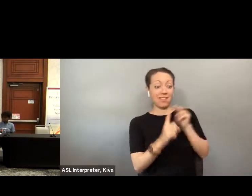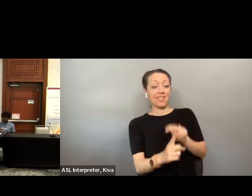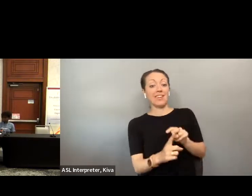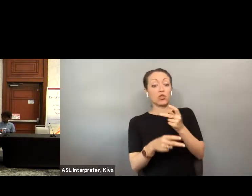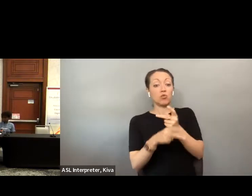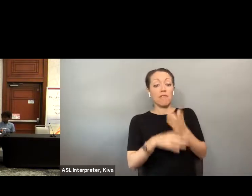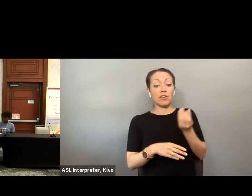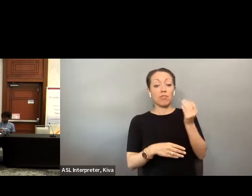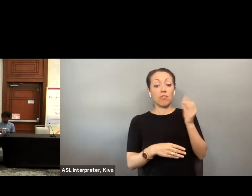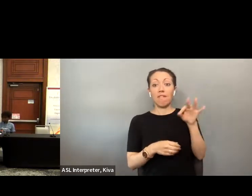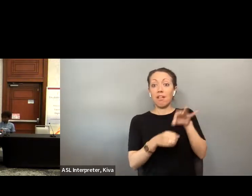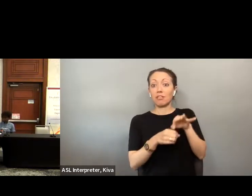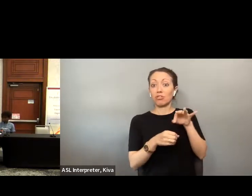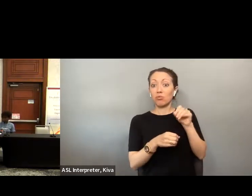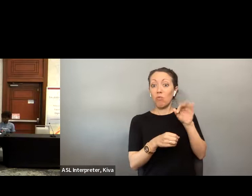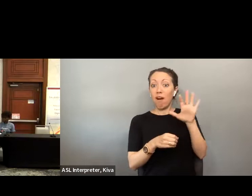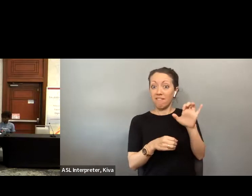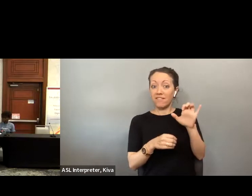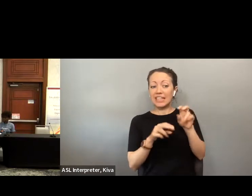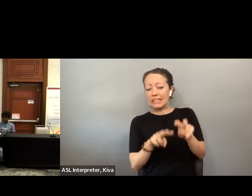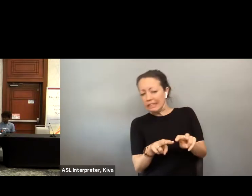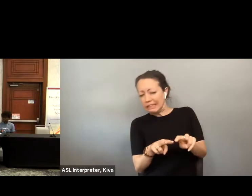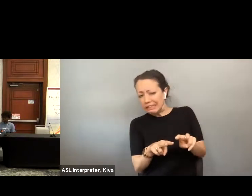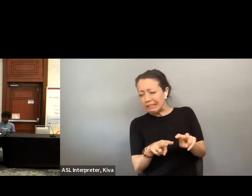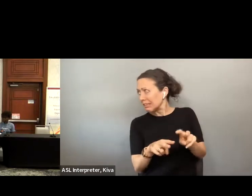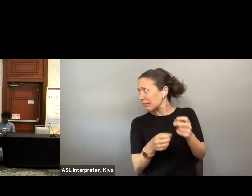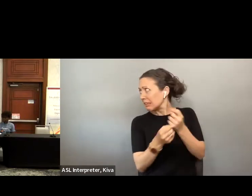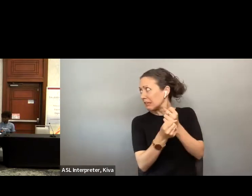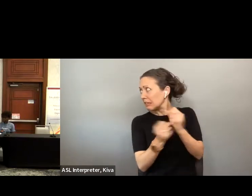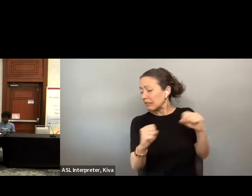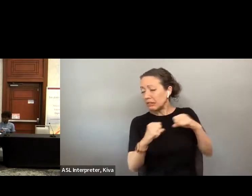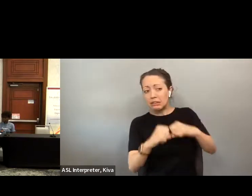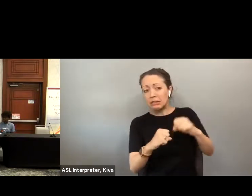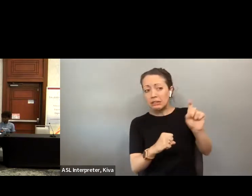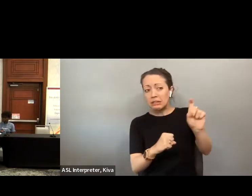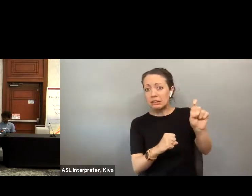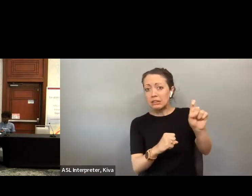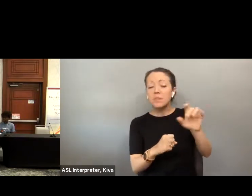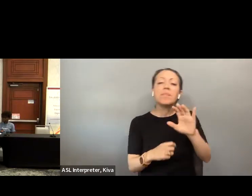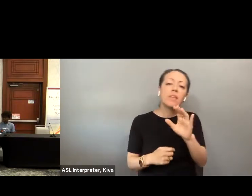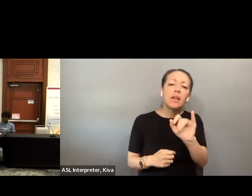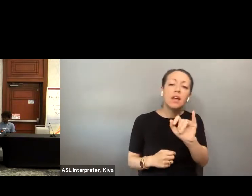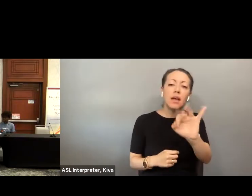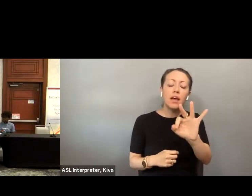accessible technology for voting by mail, and that is the the balance that we need to have between accessibility, which is a great thing, but also security, though talking about the return of an electronic ballot from the perspective of the supervisor of elections, office does raise a lot of from the perspective of the supervisor of elections office